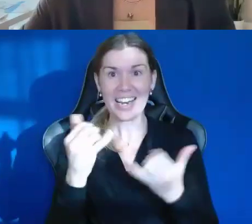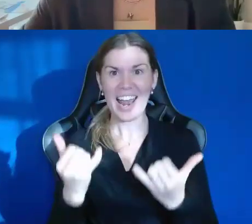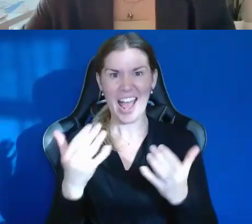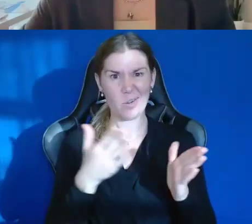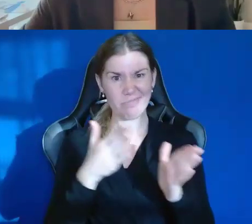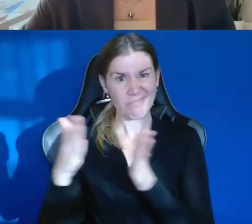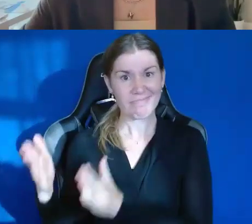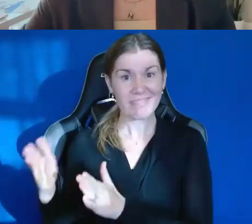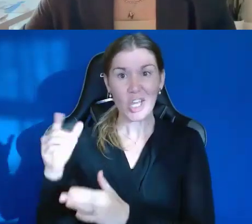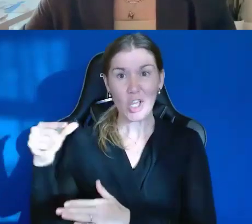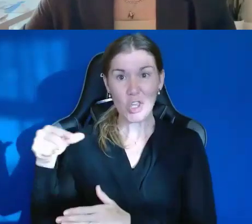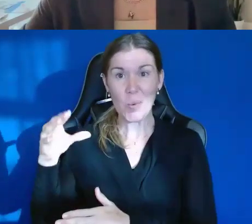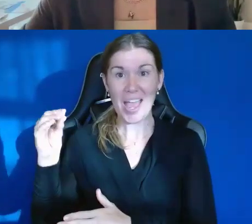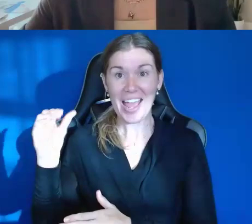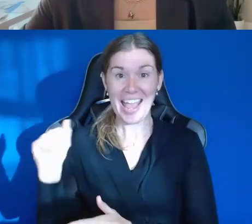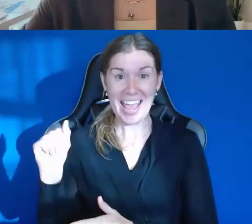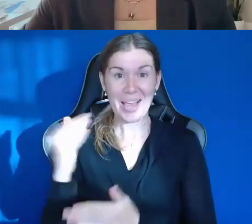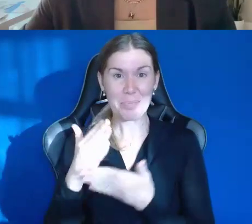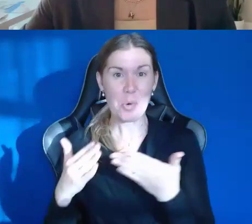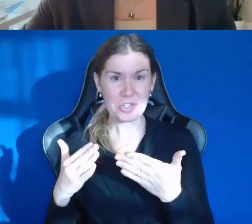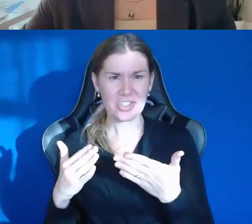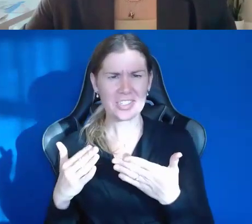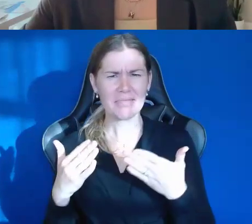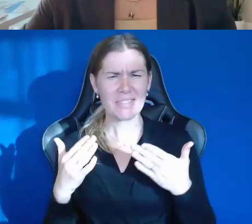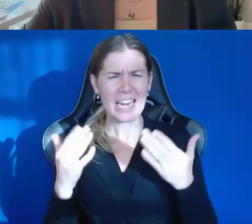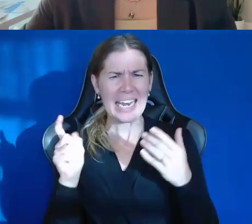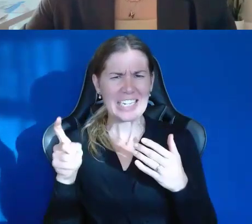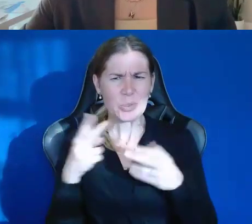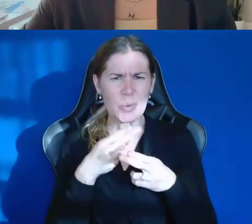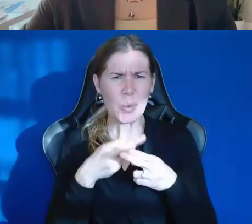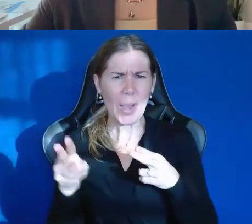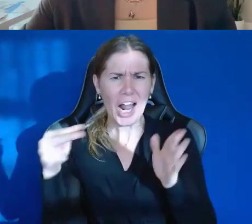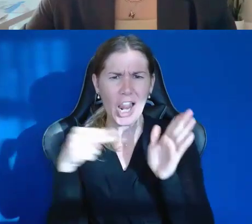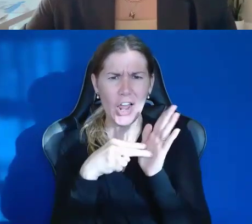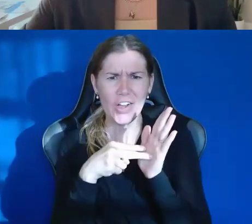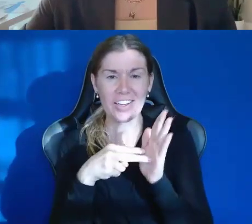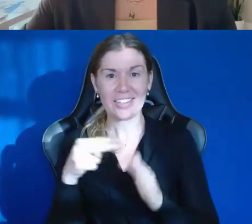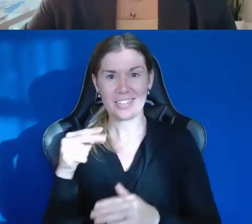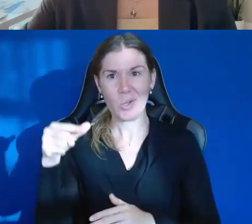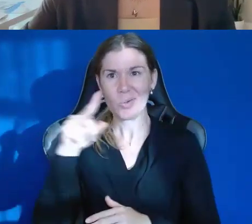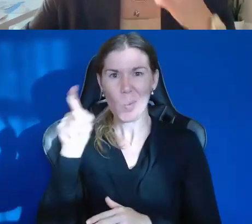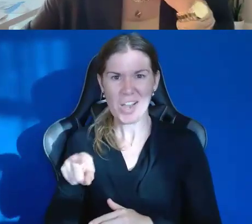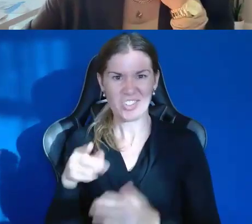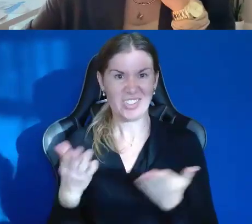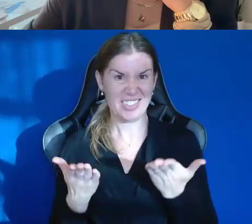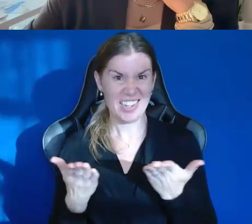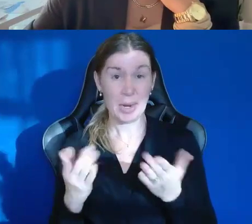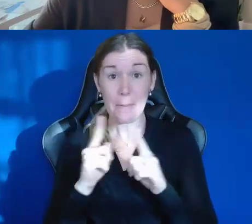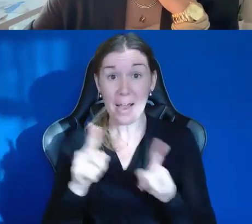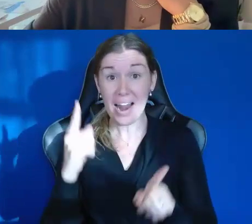And so, I just need to take a quick look at the questions here, but I think Molly Sullivan,